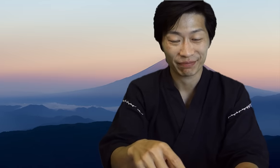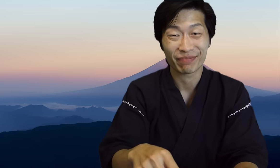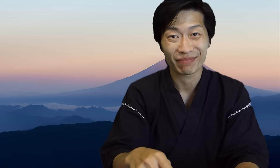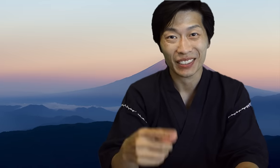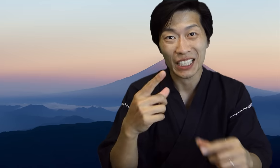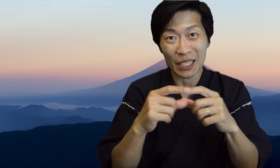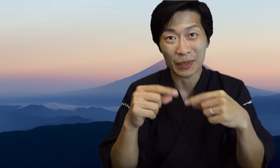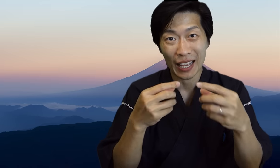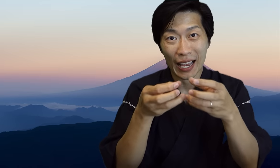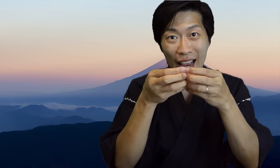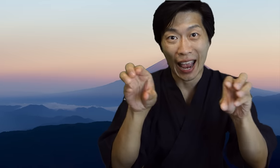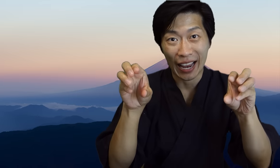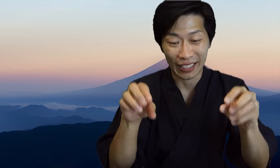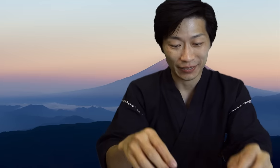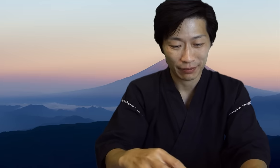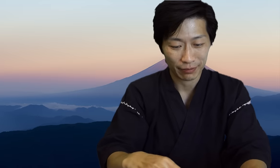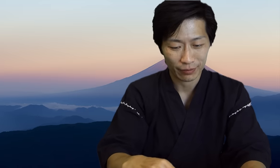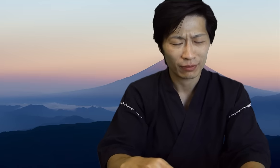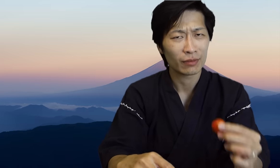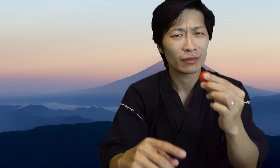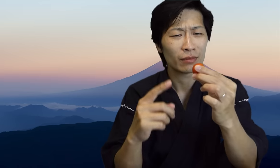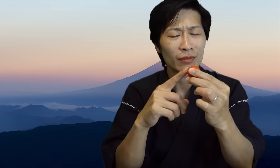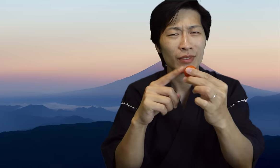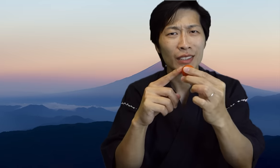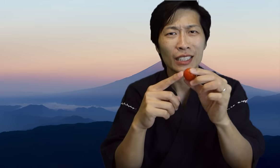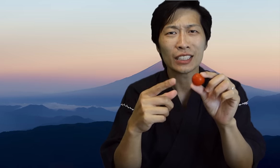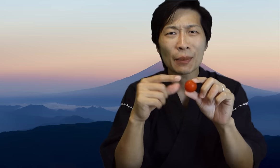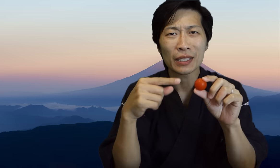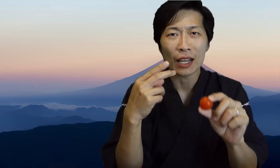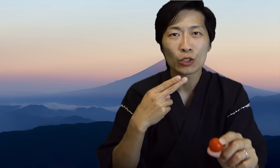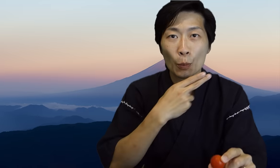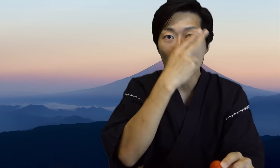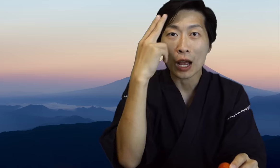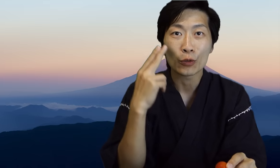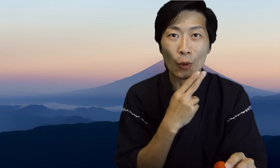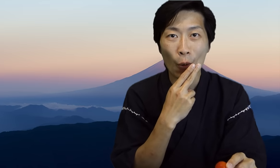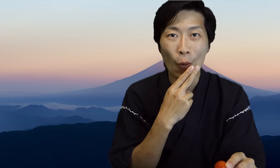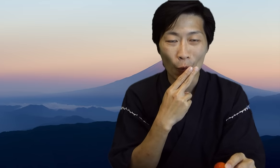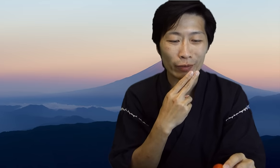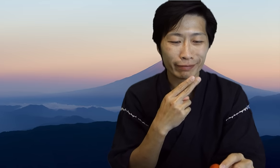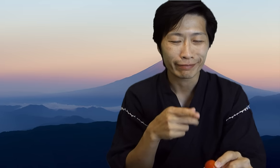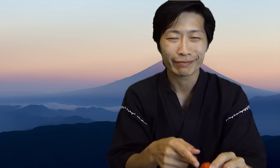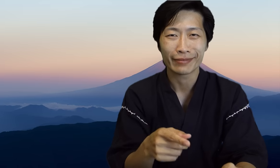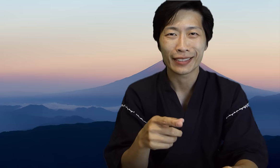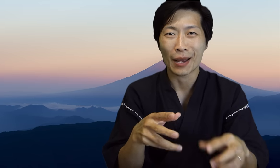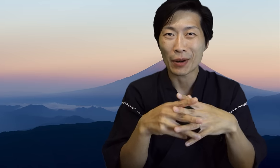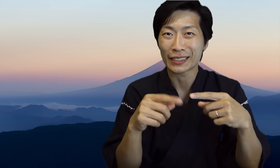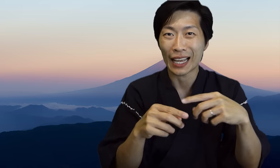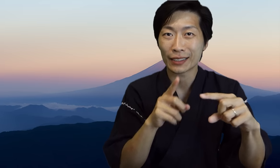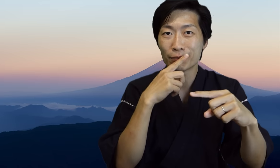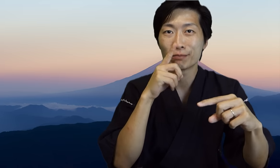The Japanese Sign for Egg is "TAMAGO" 卵 and for tomato "TOMATO" トマト